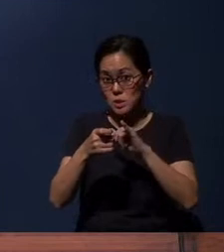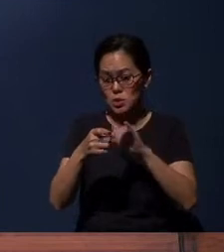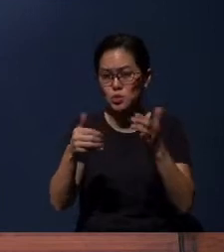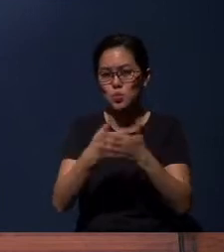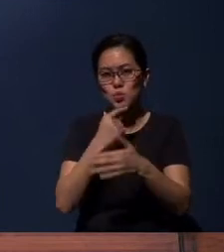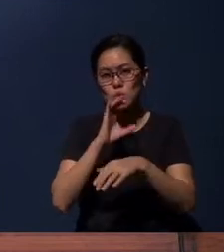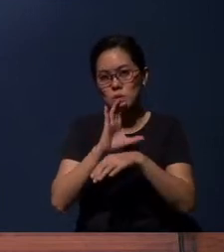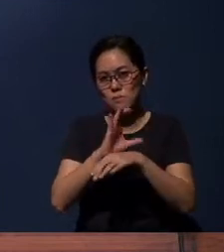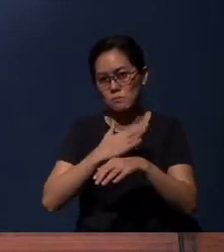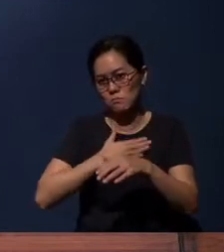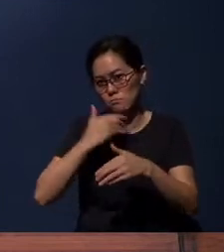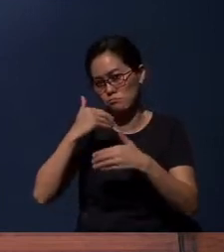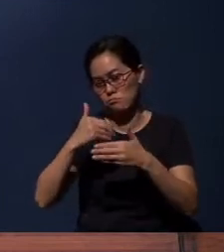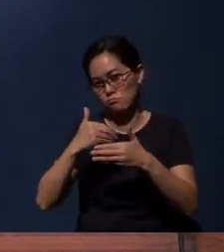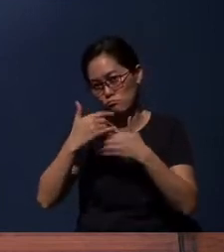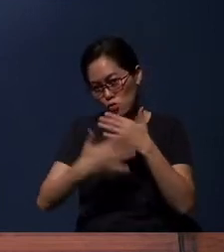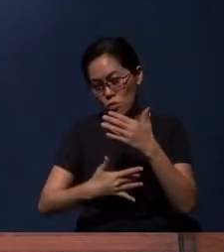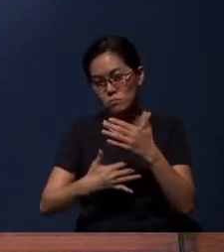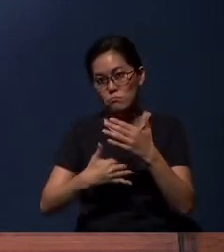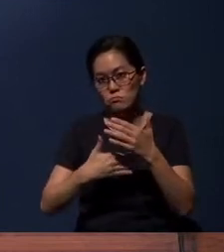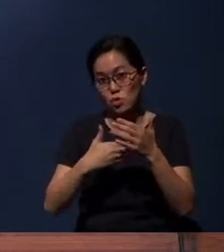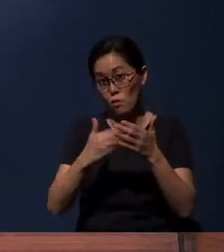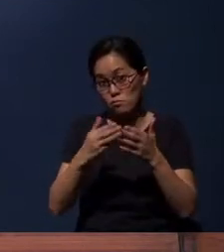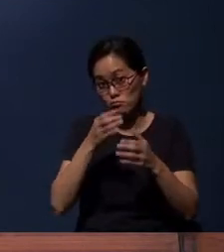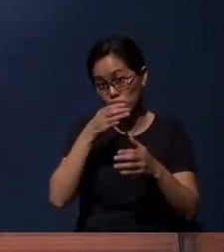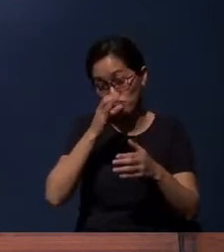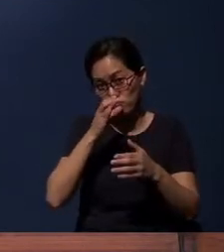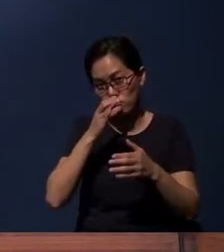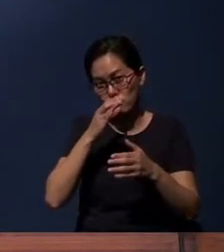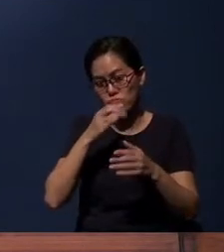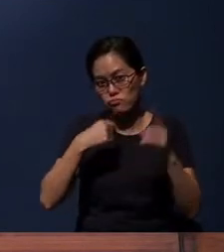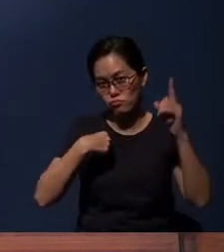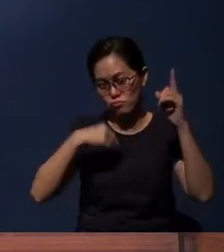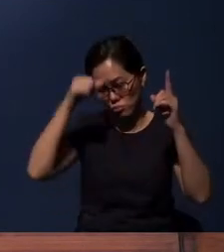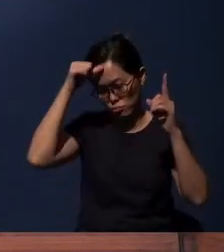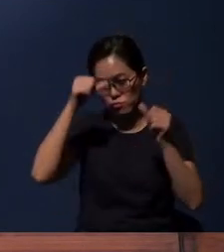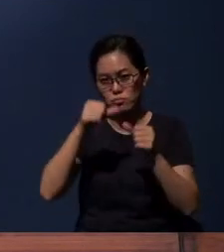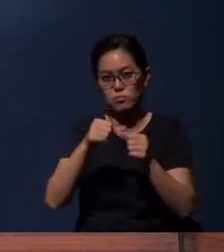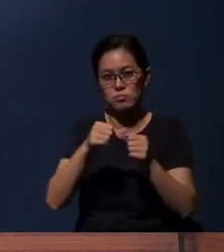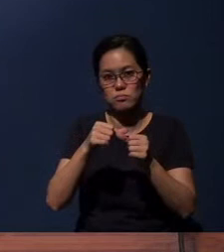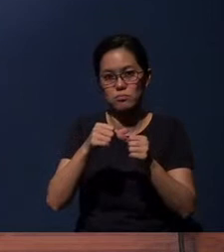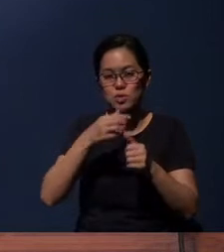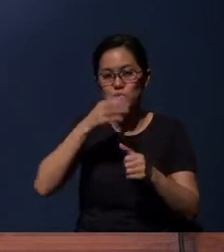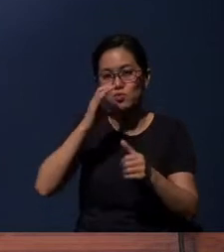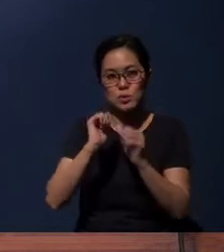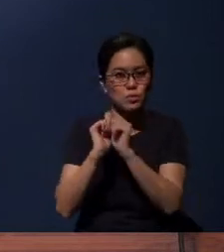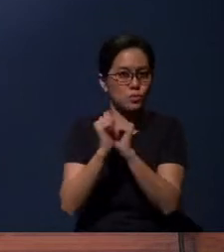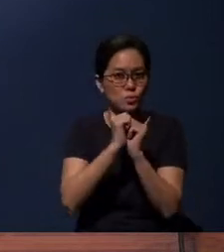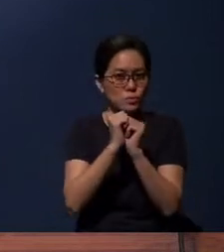And as often as you do it, remember Me.” Let’s partake in the cup together.